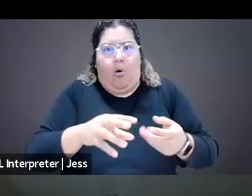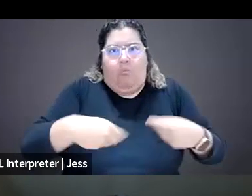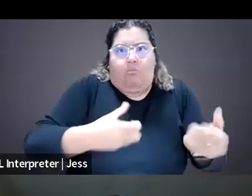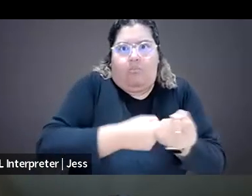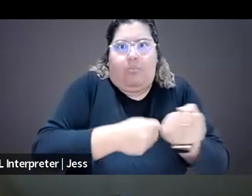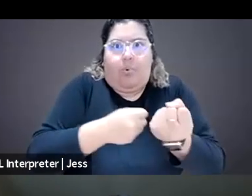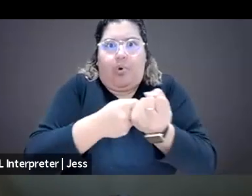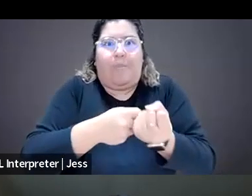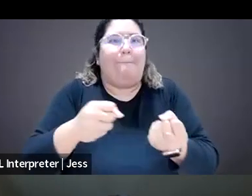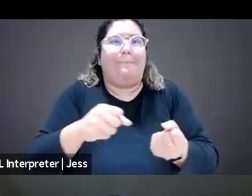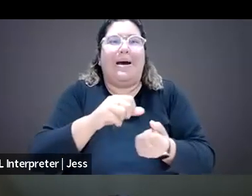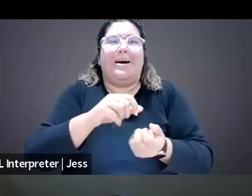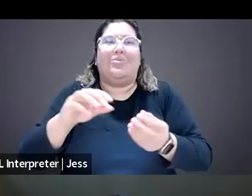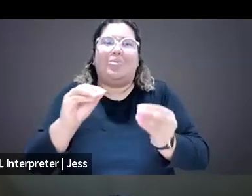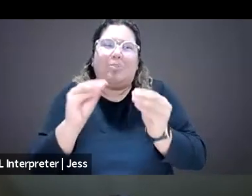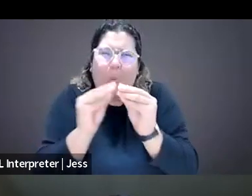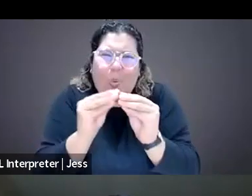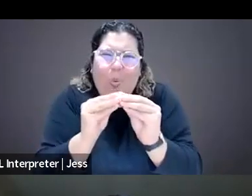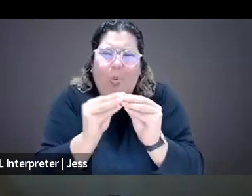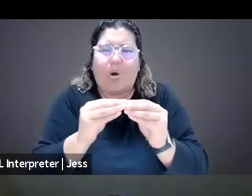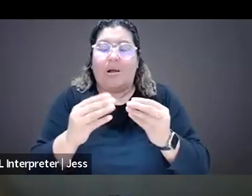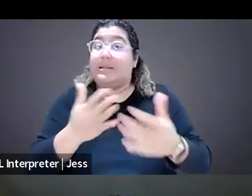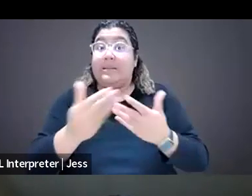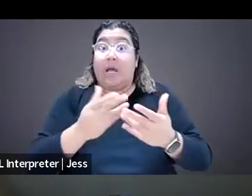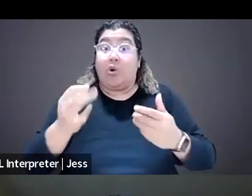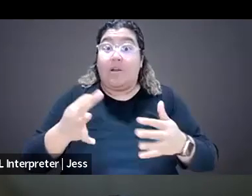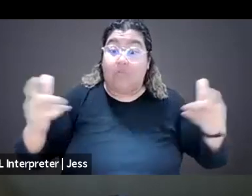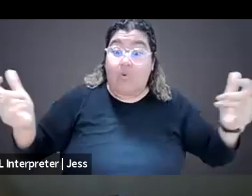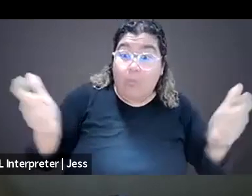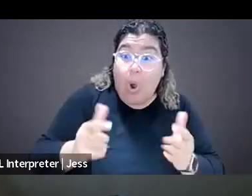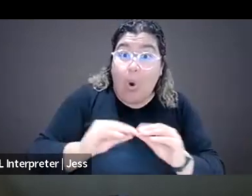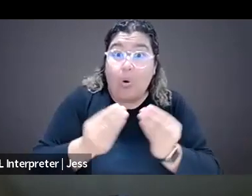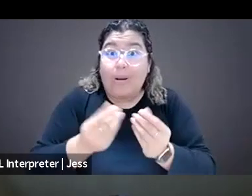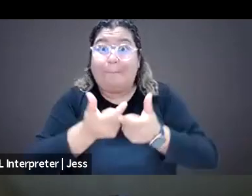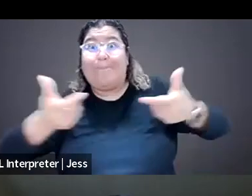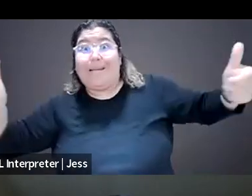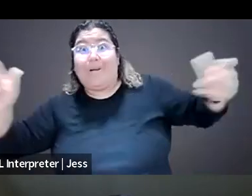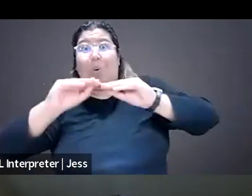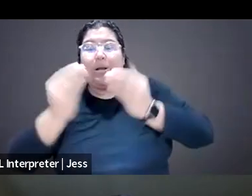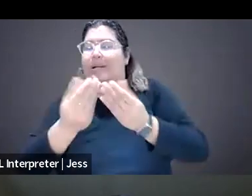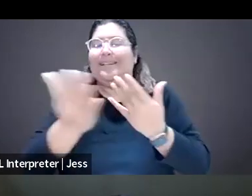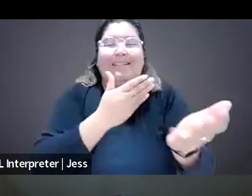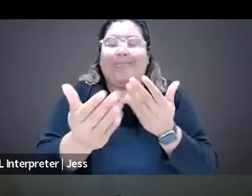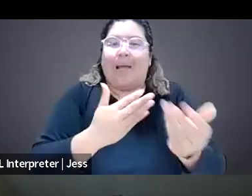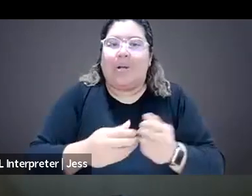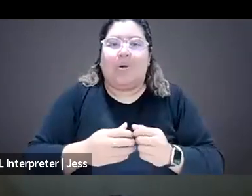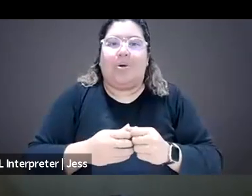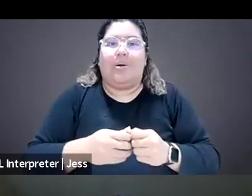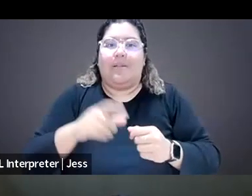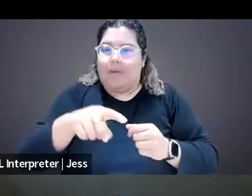of their size or resources, the absolute imperative to take on the duty of care